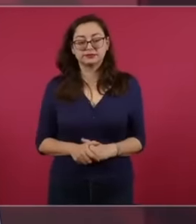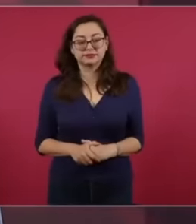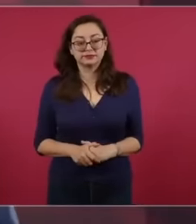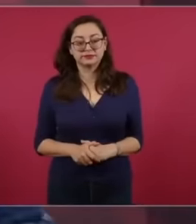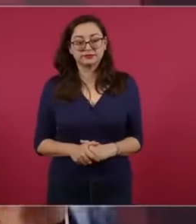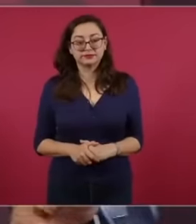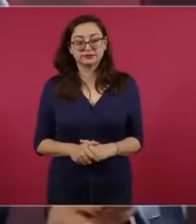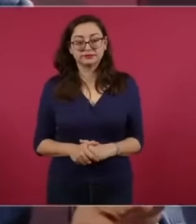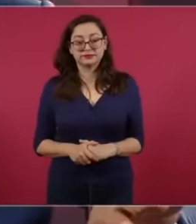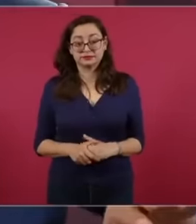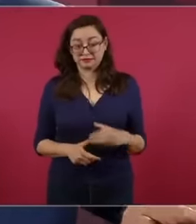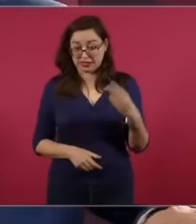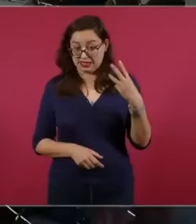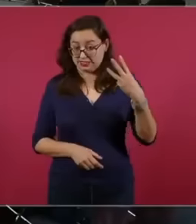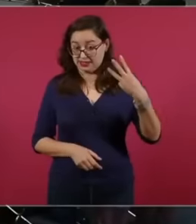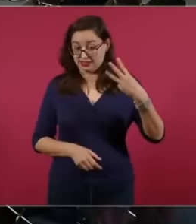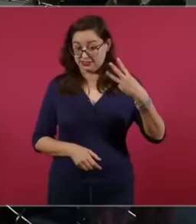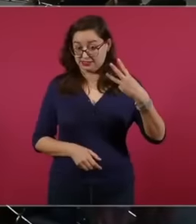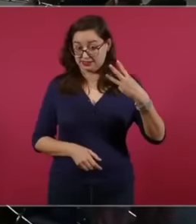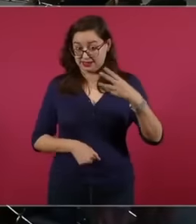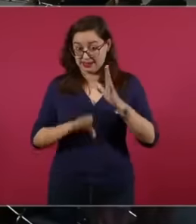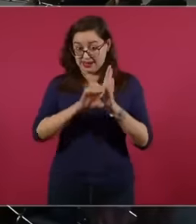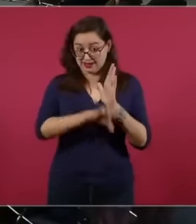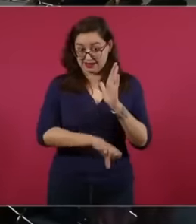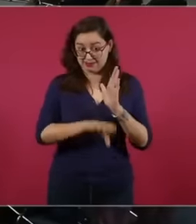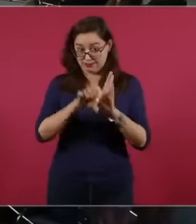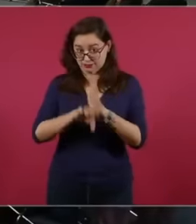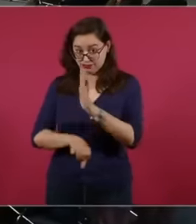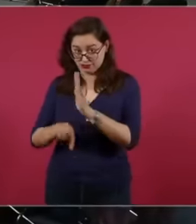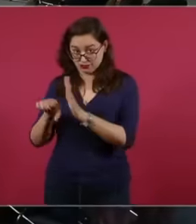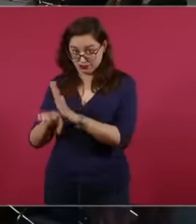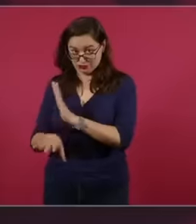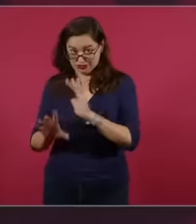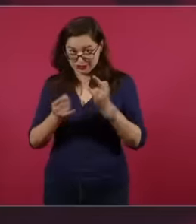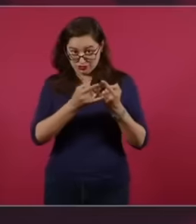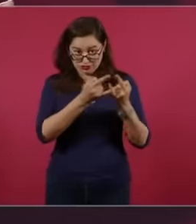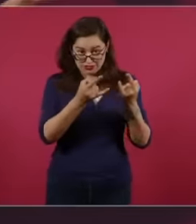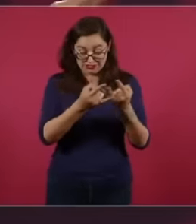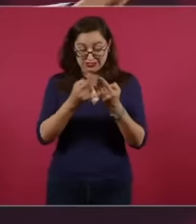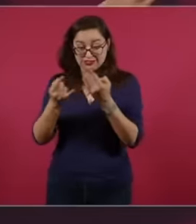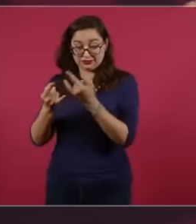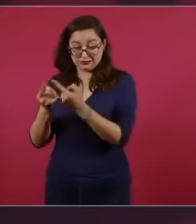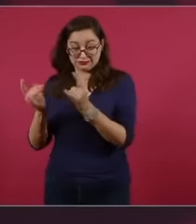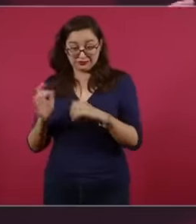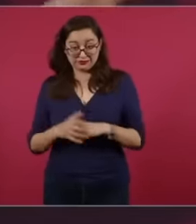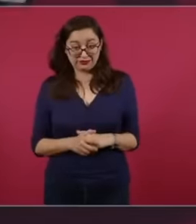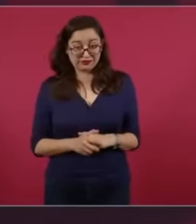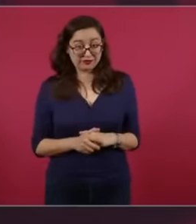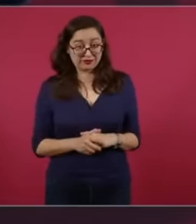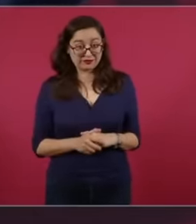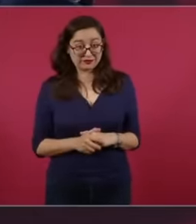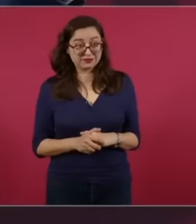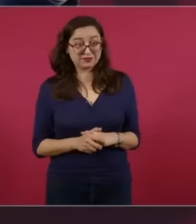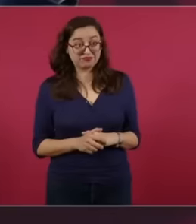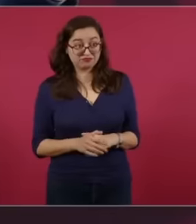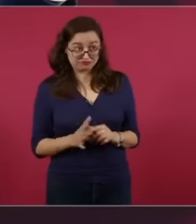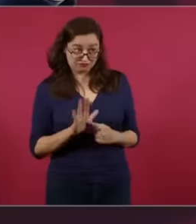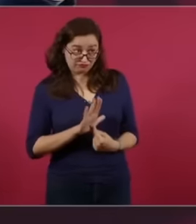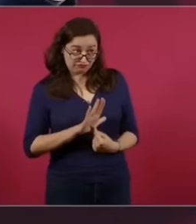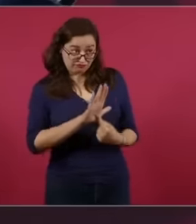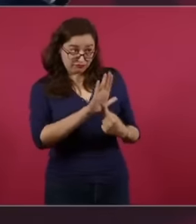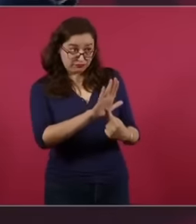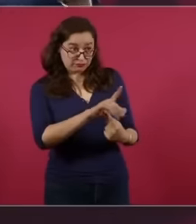So no more I told them that it was too much